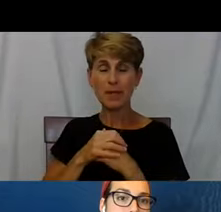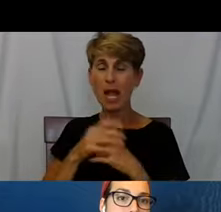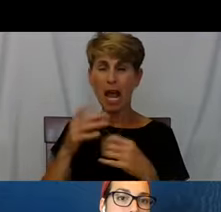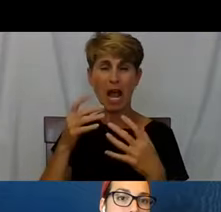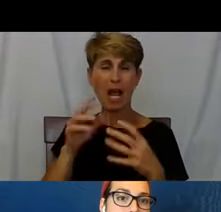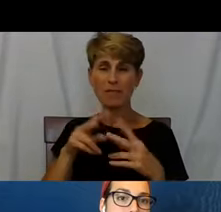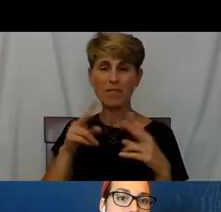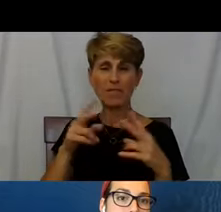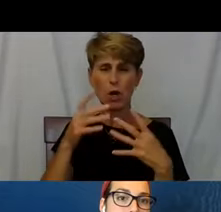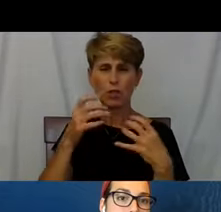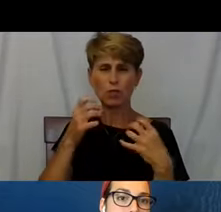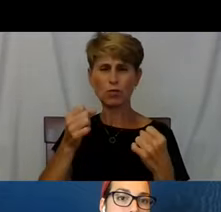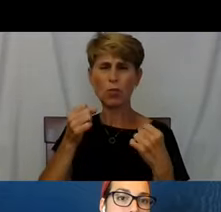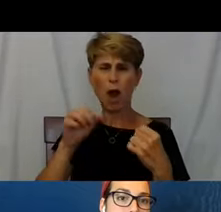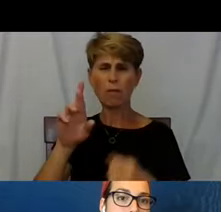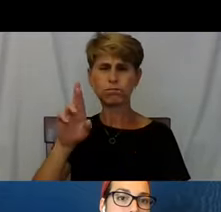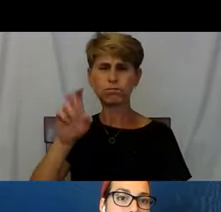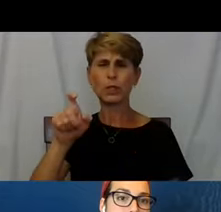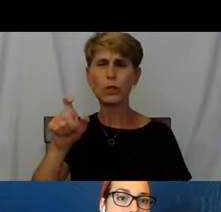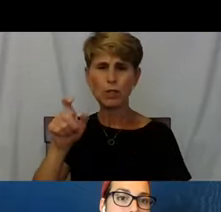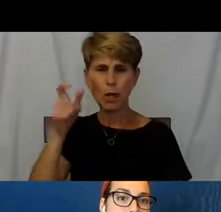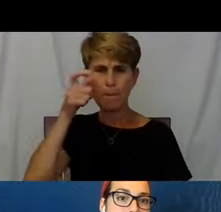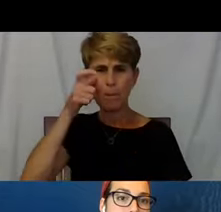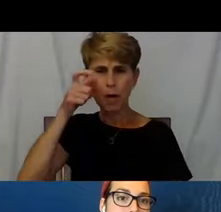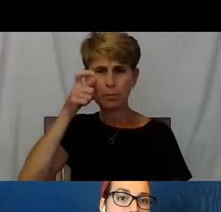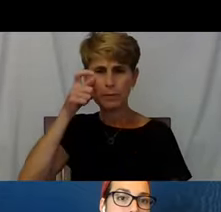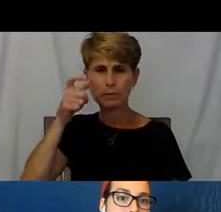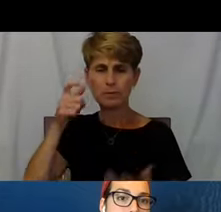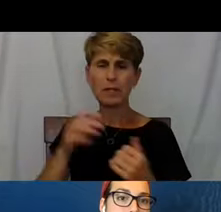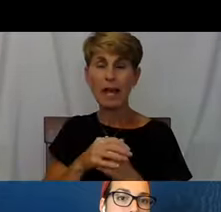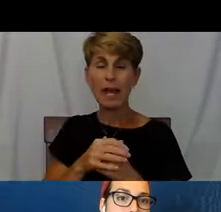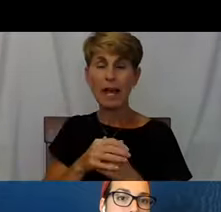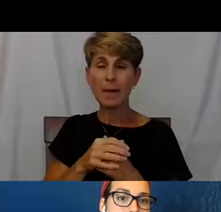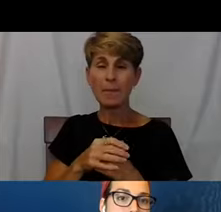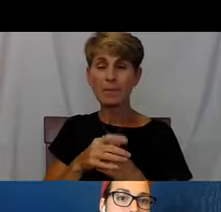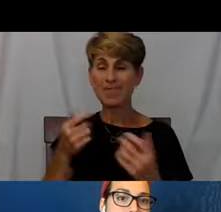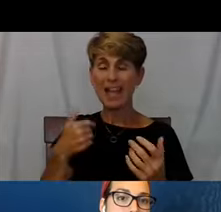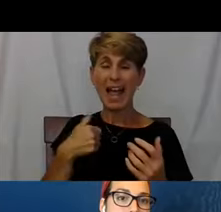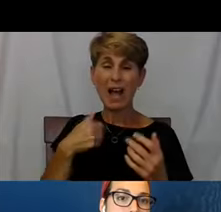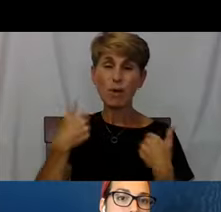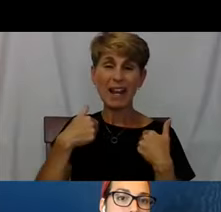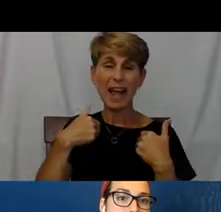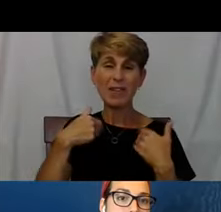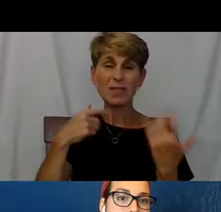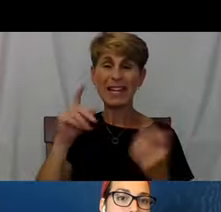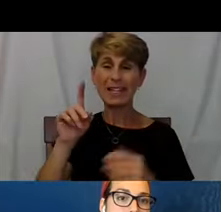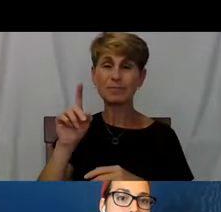I had to wear $2 store pairs of the strongest ones they had to be able to actually see.